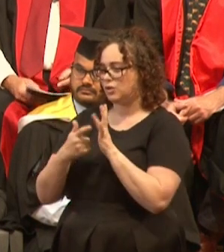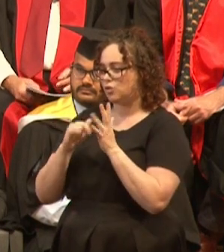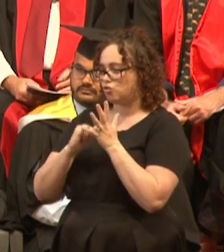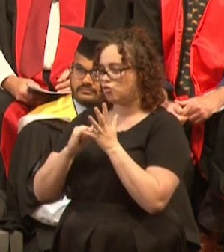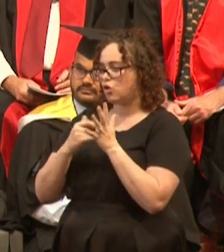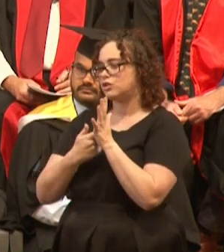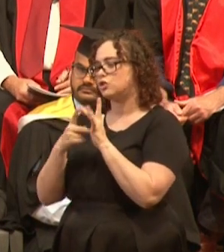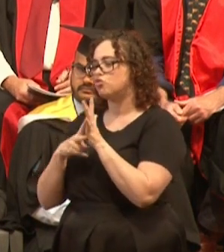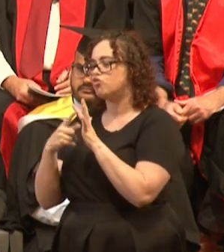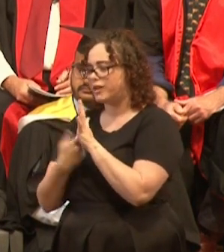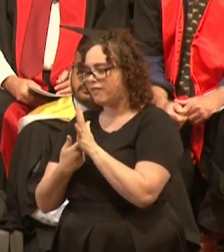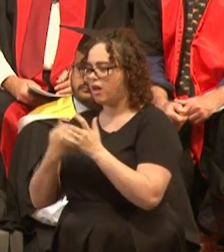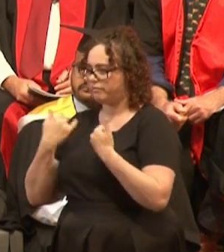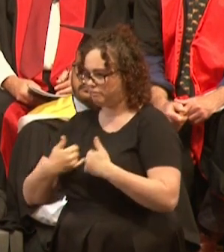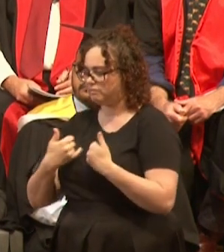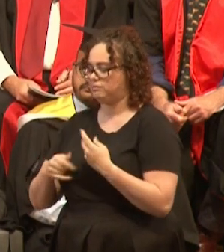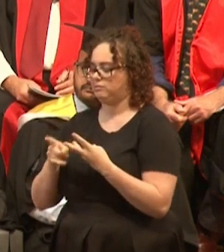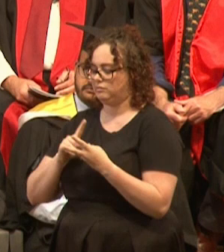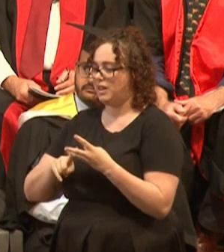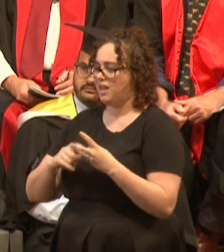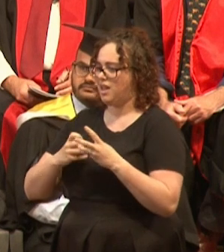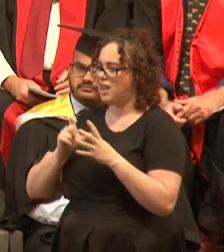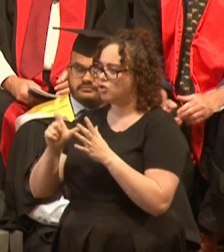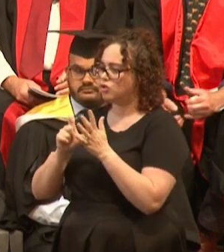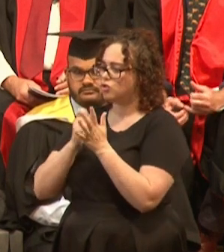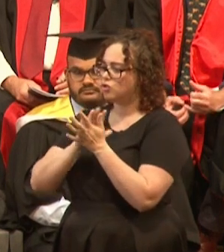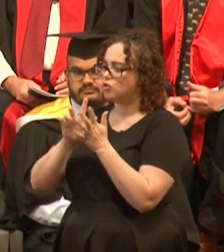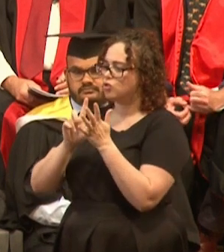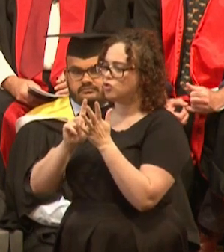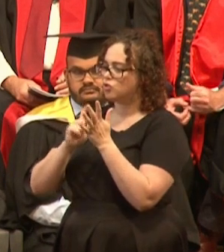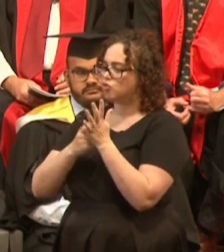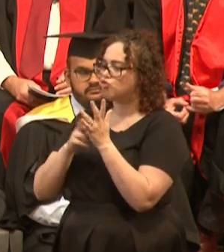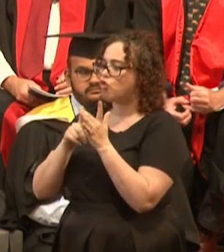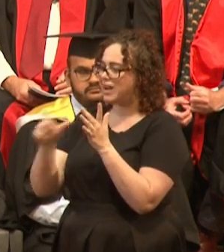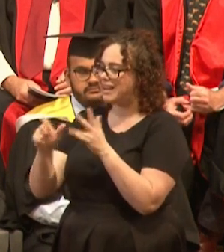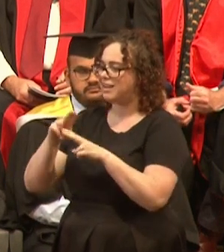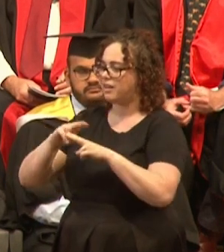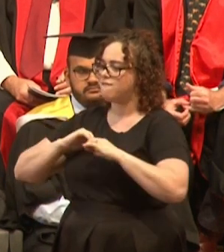and I was exhausted and I wasn't enjoying life much. I headed back home to WA.